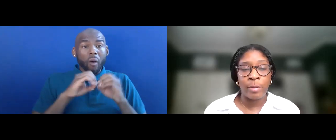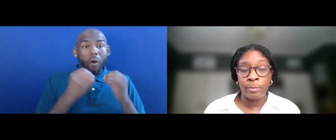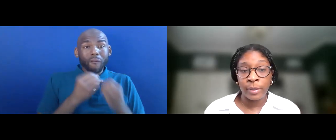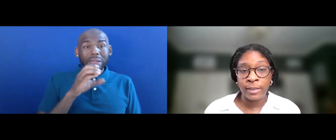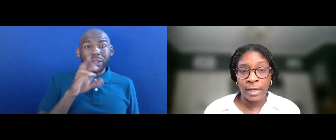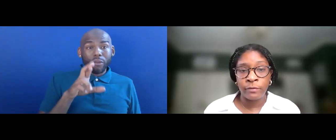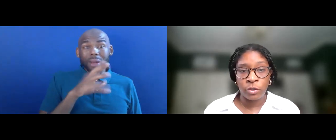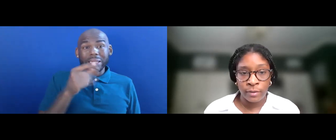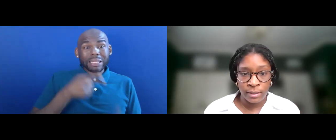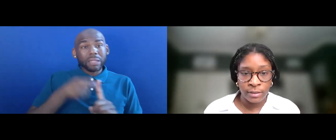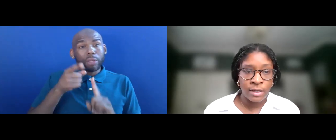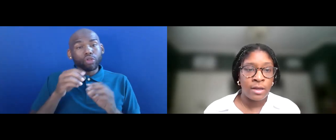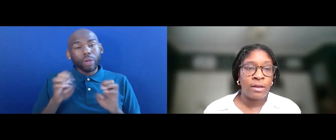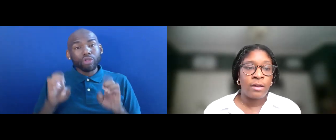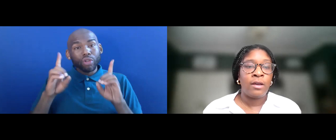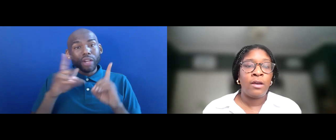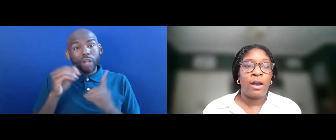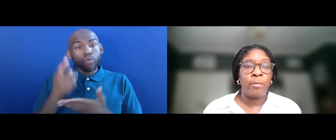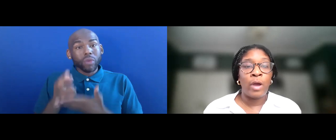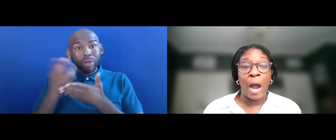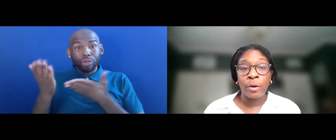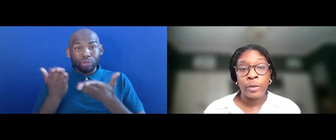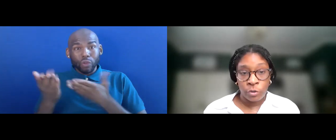REHABILITATIVE SERVICES.